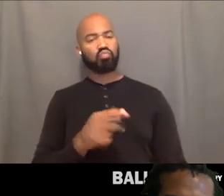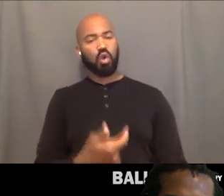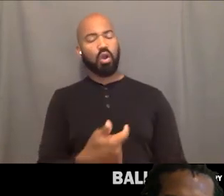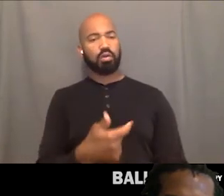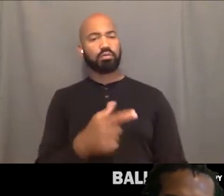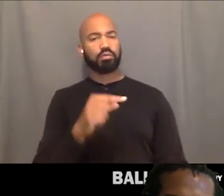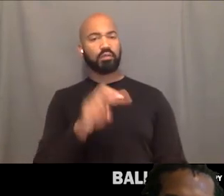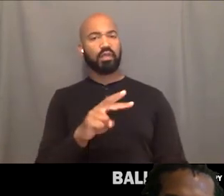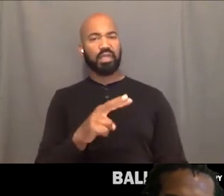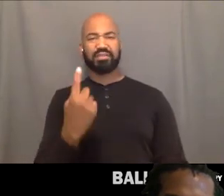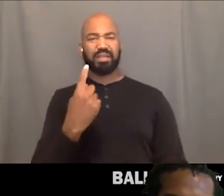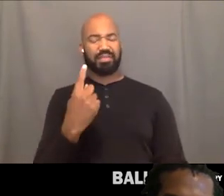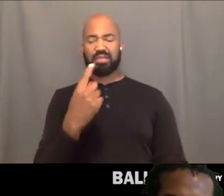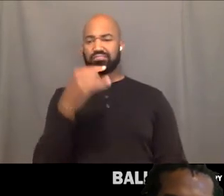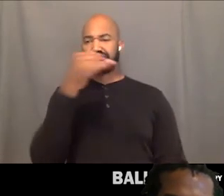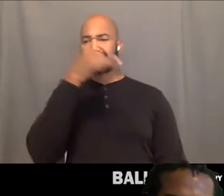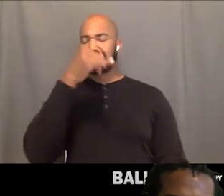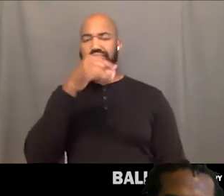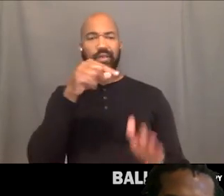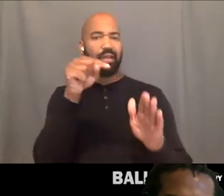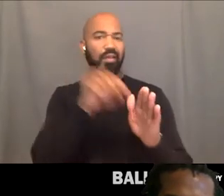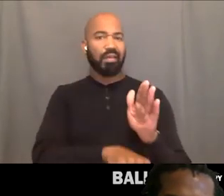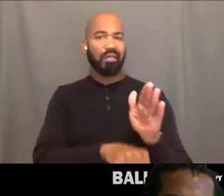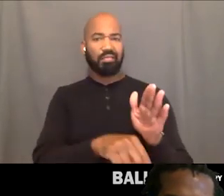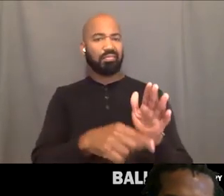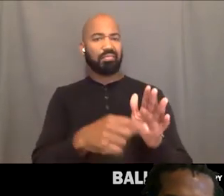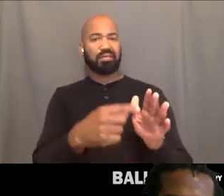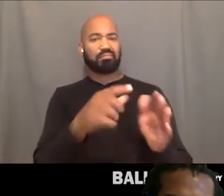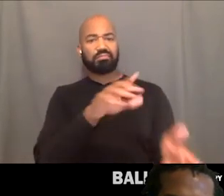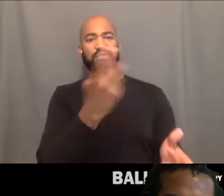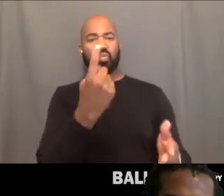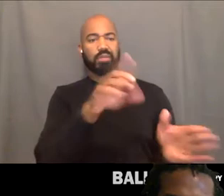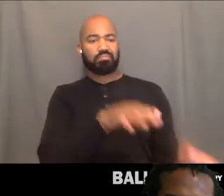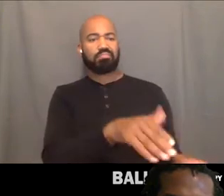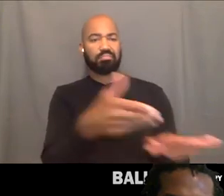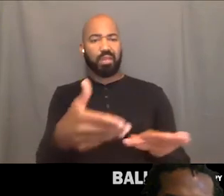killing and you don't know like we ... Its like we're trying to fix a problem